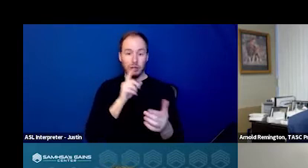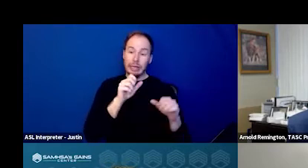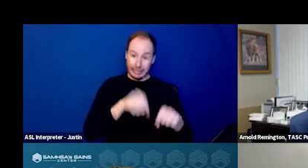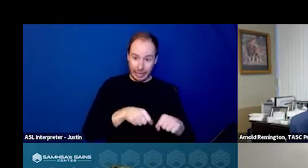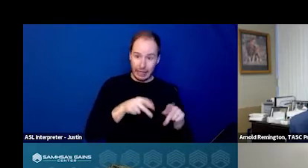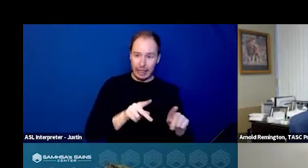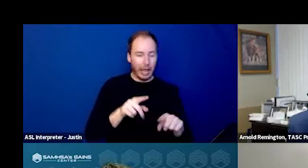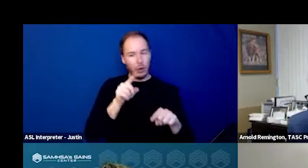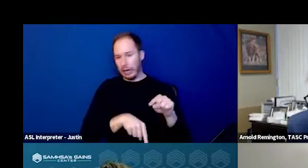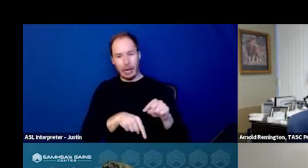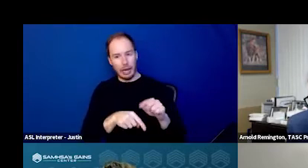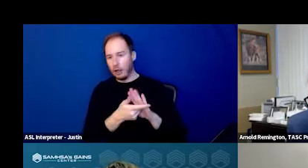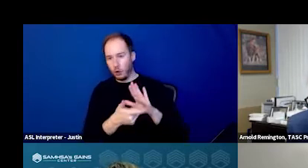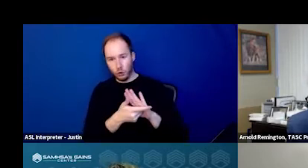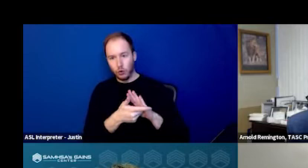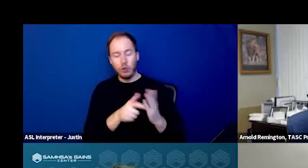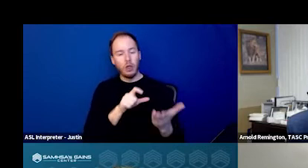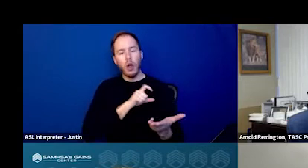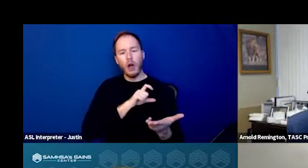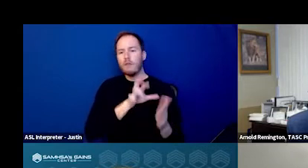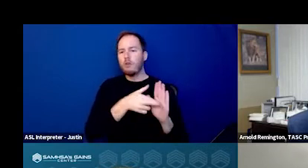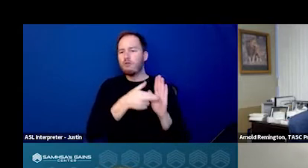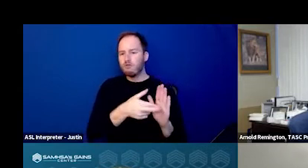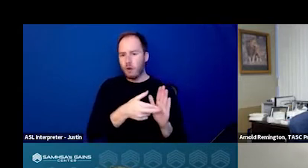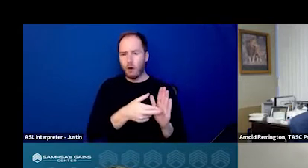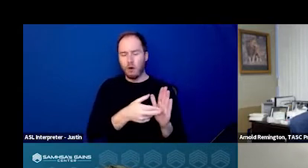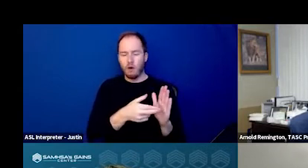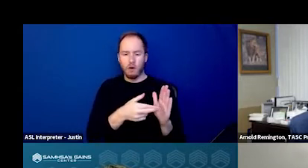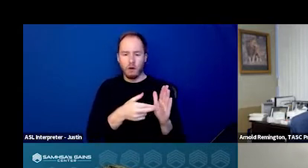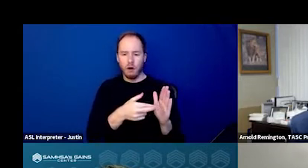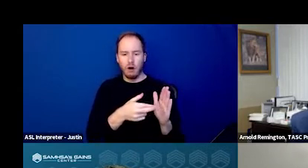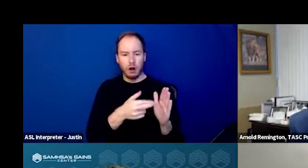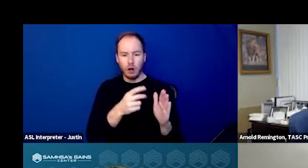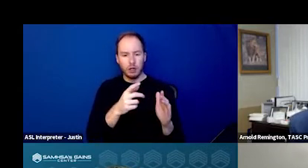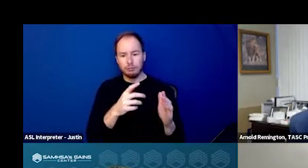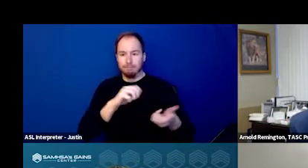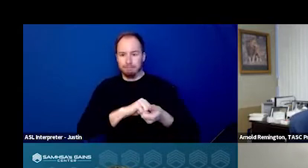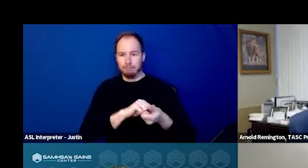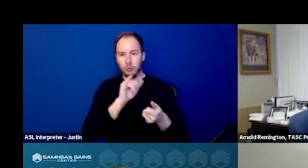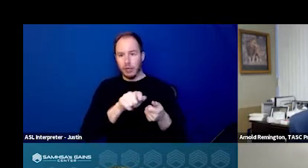What are the officer's roles in conjunction with the crisis team?